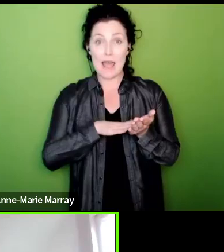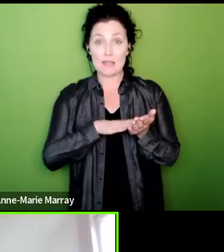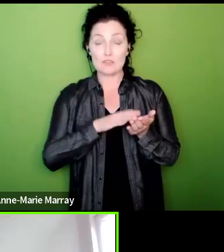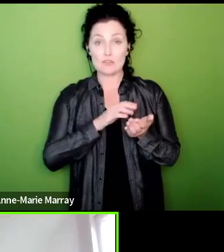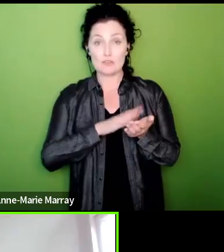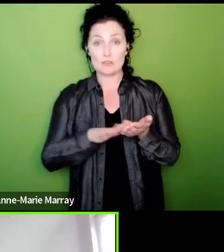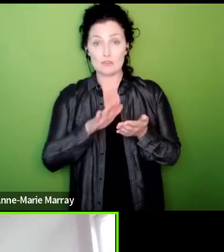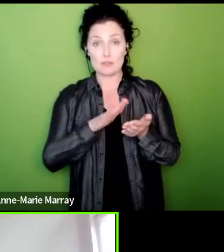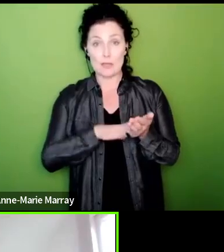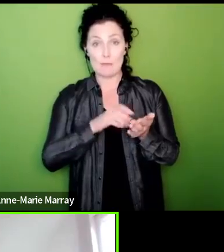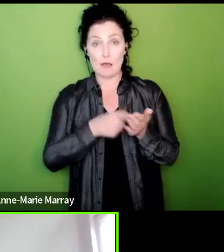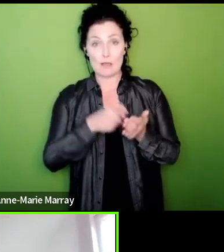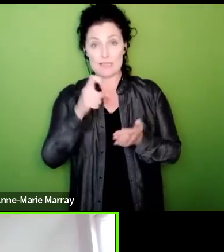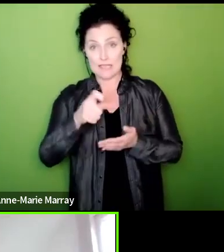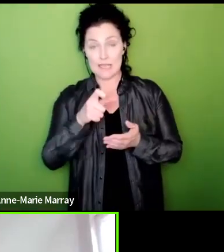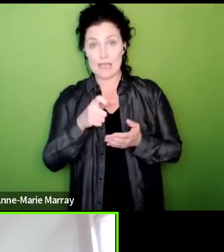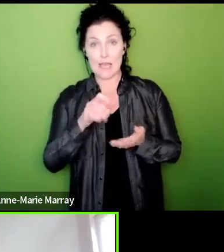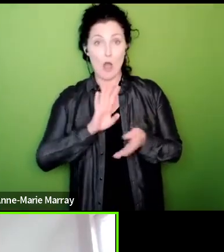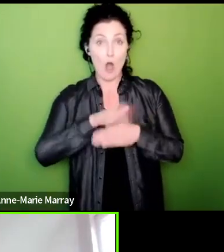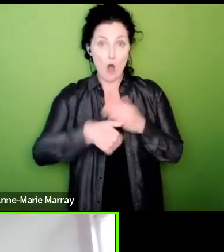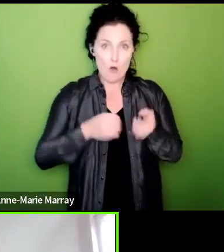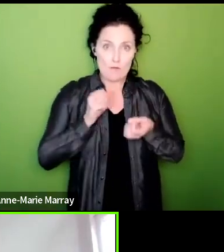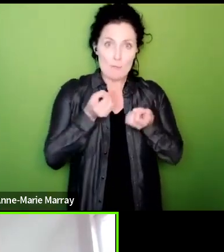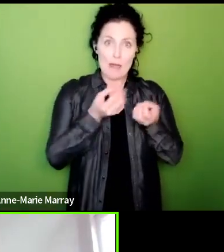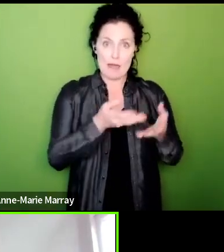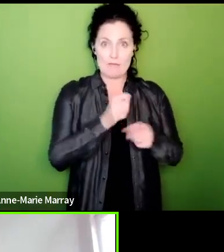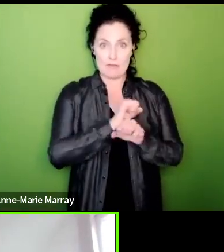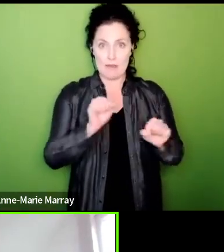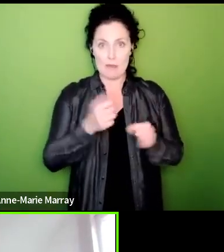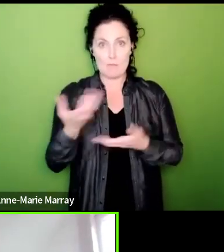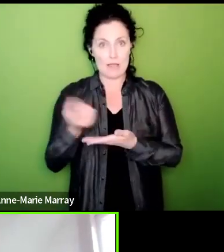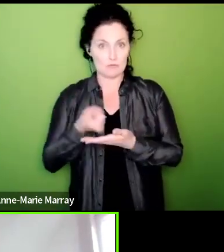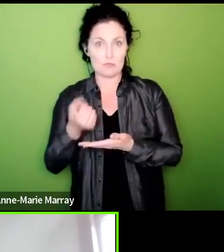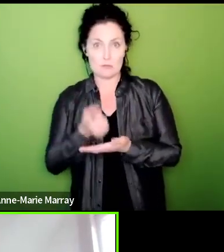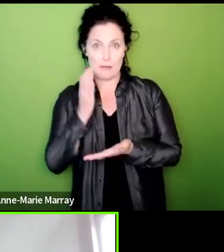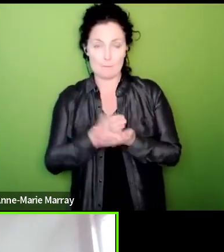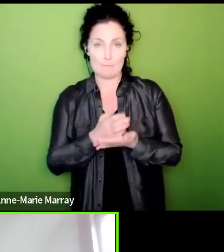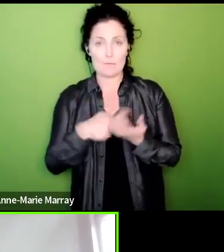else so we need to make sure that everybody can see that we hope that our colleagues in HMRC will